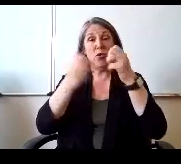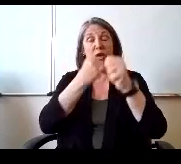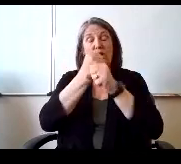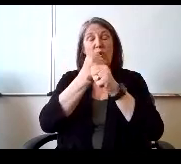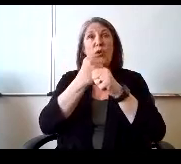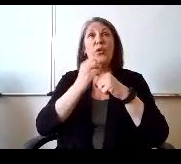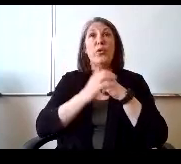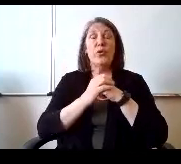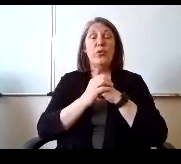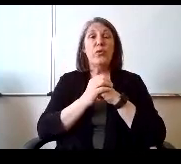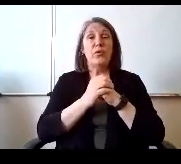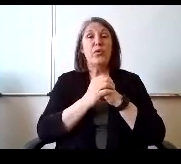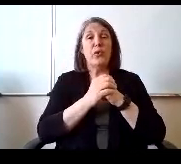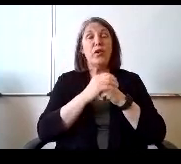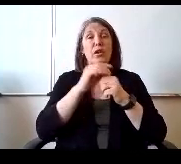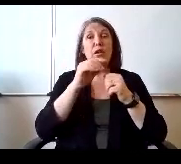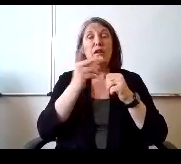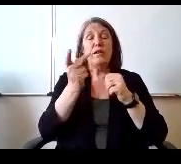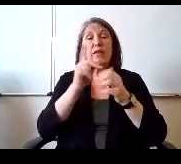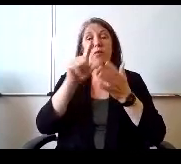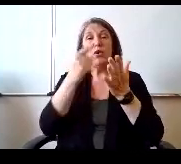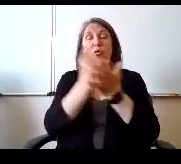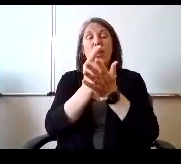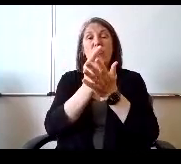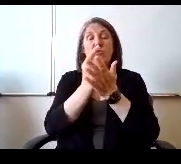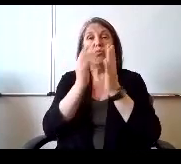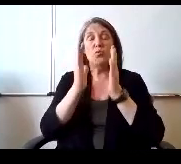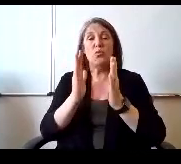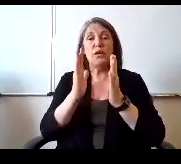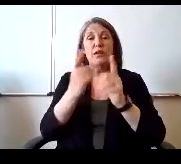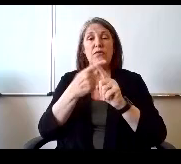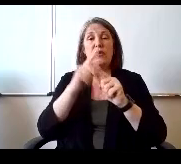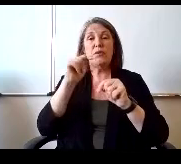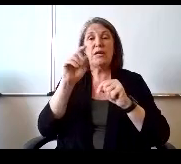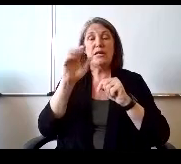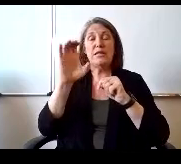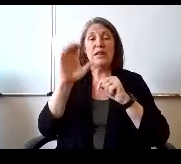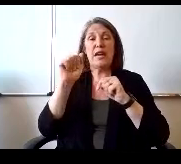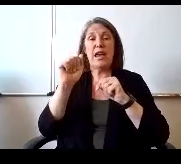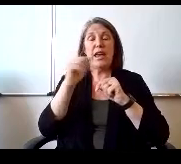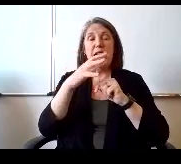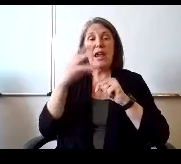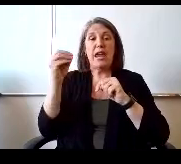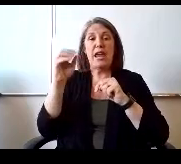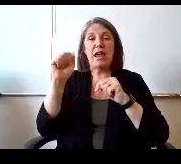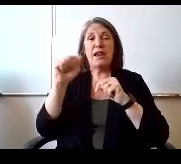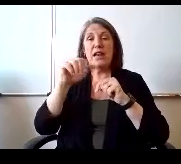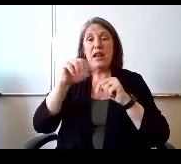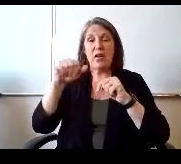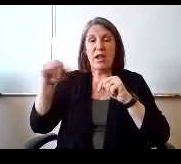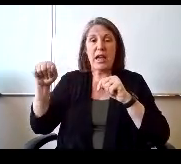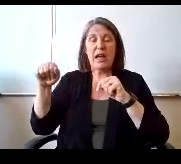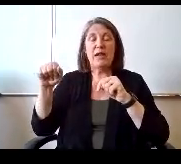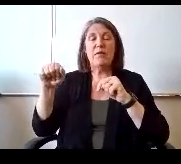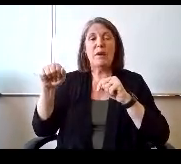graduates of TCA and Air Academy. Respectfully had excellent